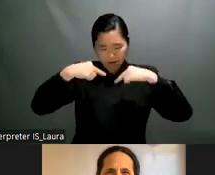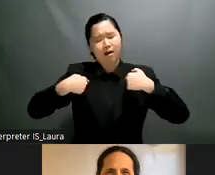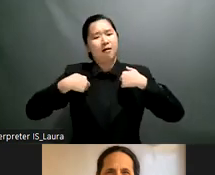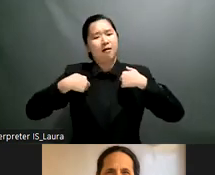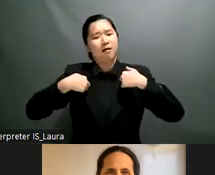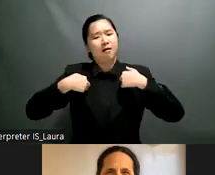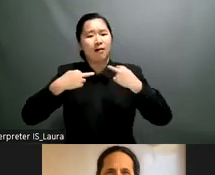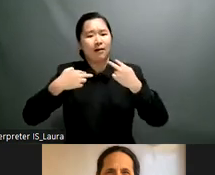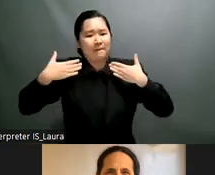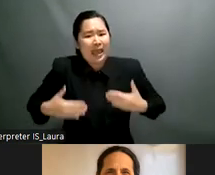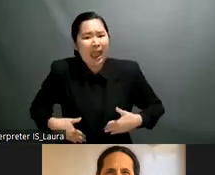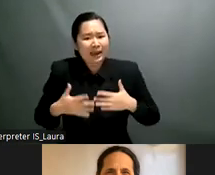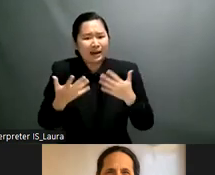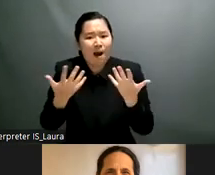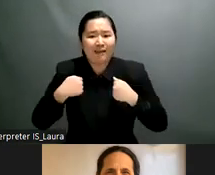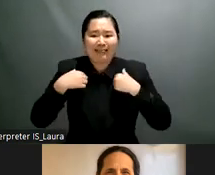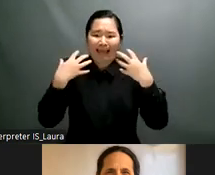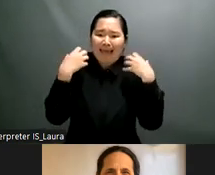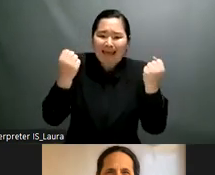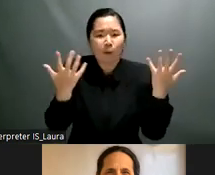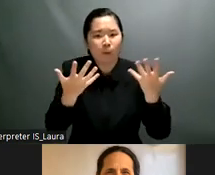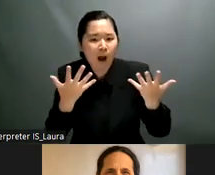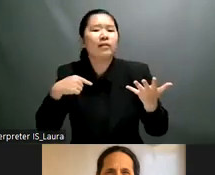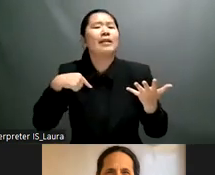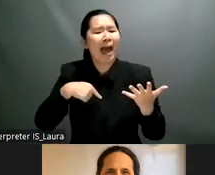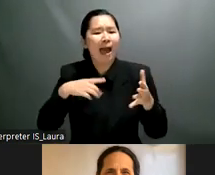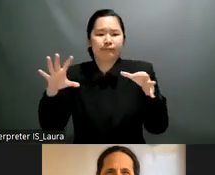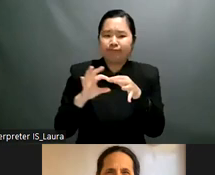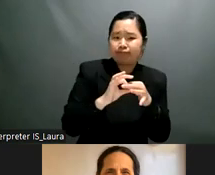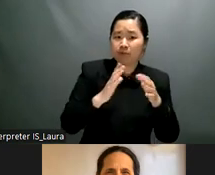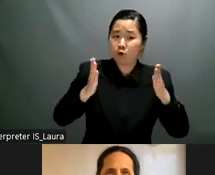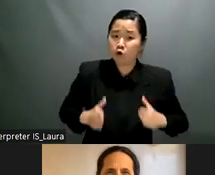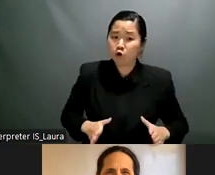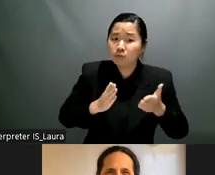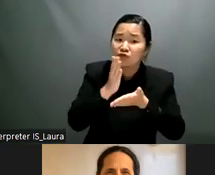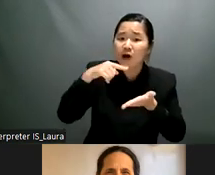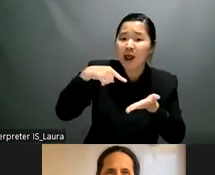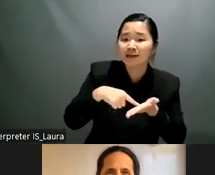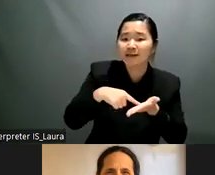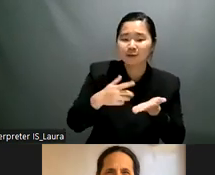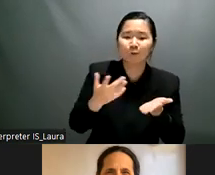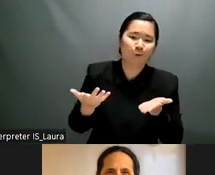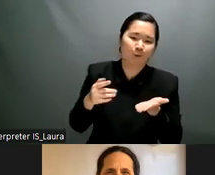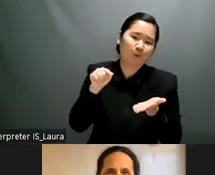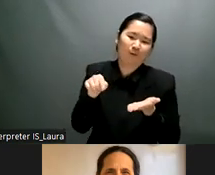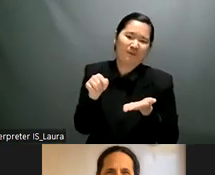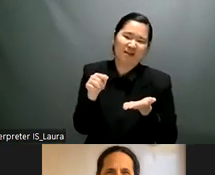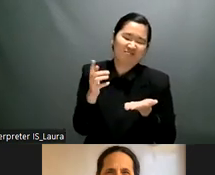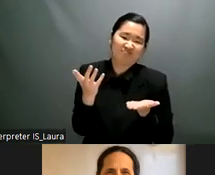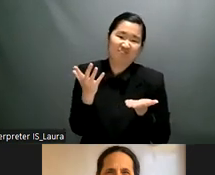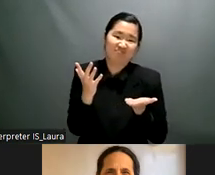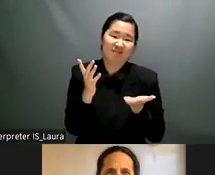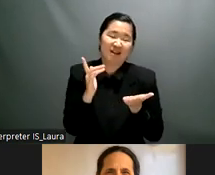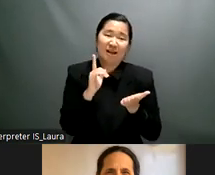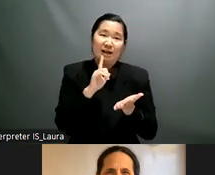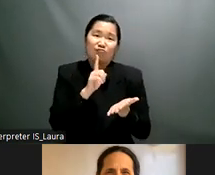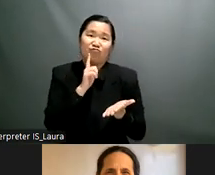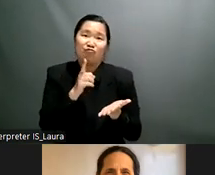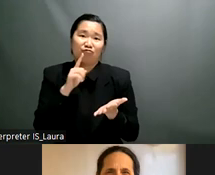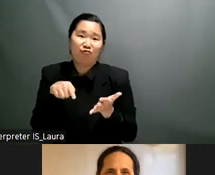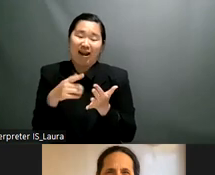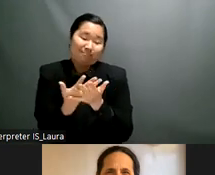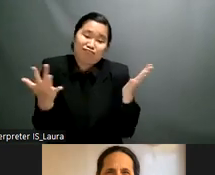those ones but also uh different uh rights okay thank you luciana that's perfect that's wonderful